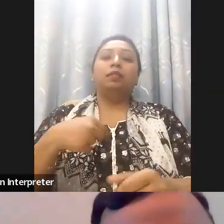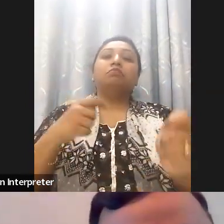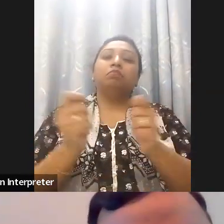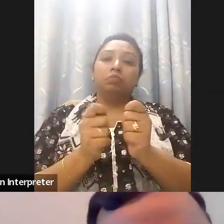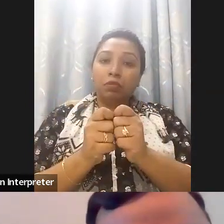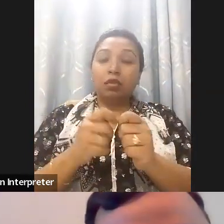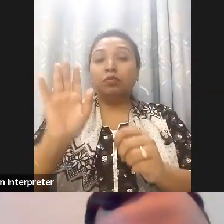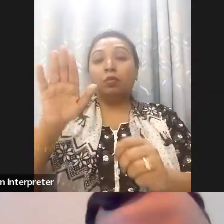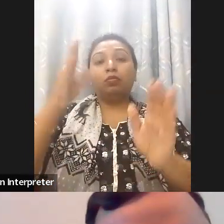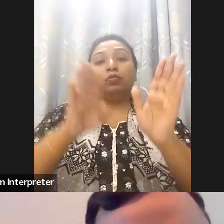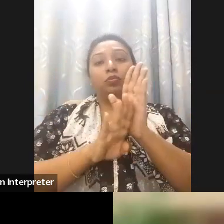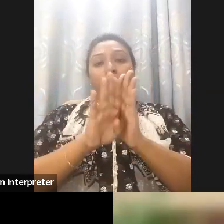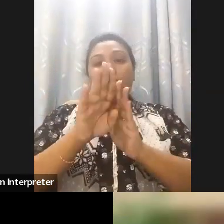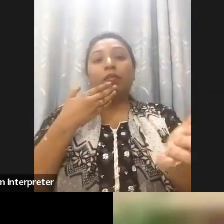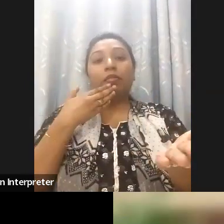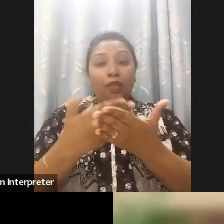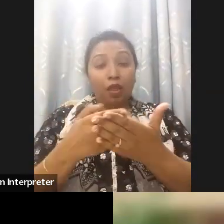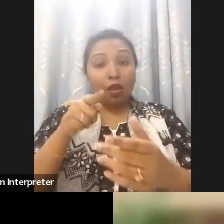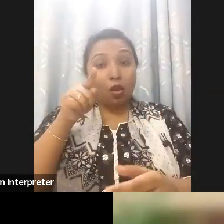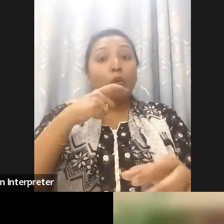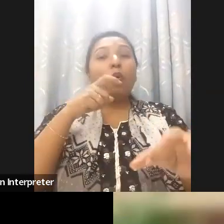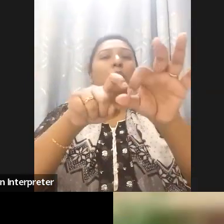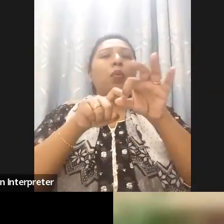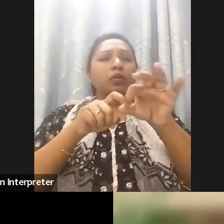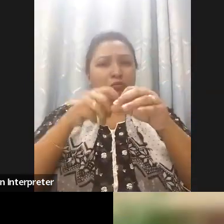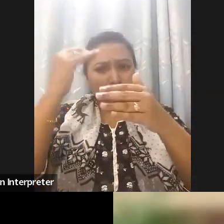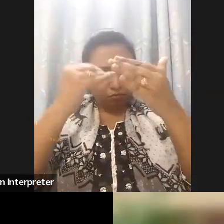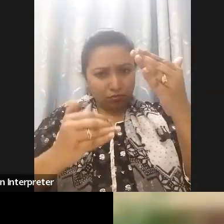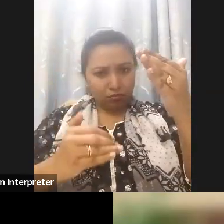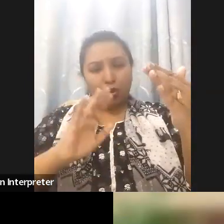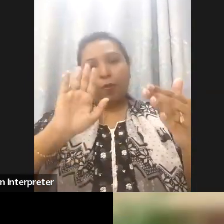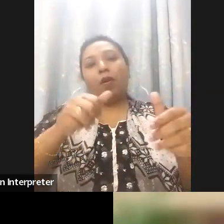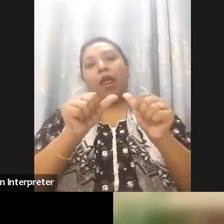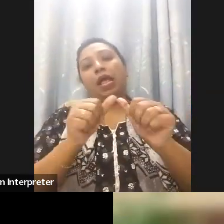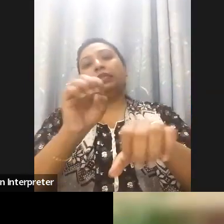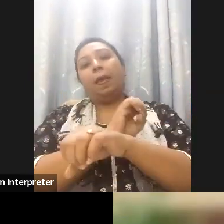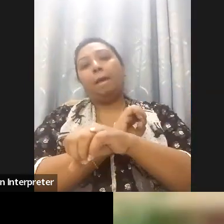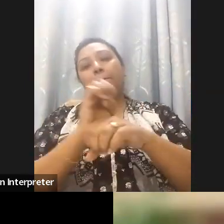clarification regarding the smart cities for all program to the email that is in the chat